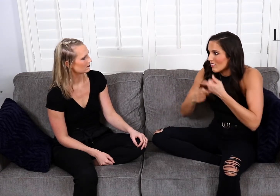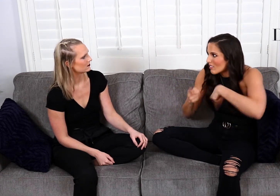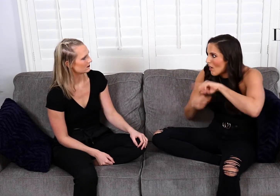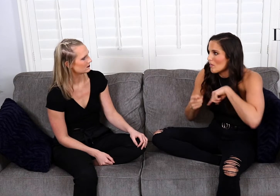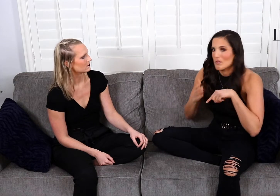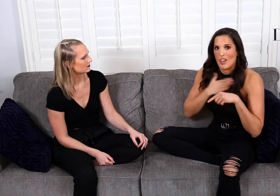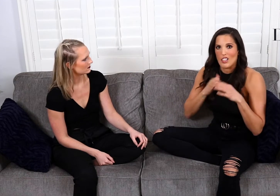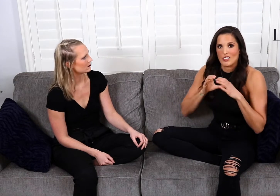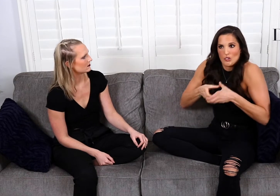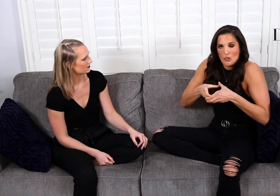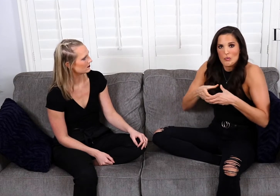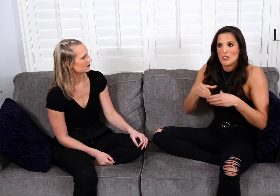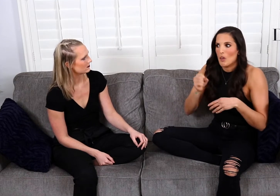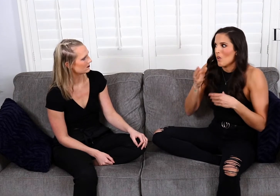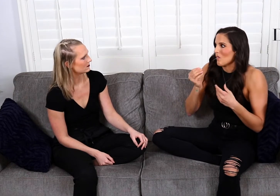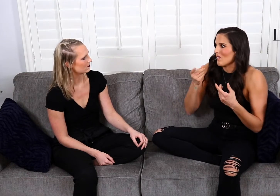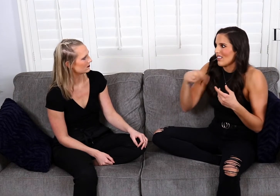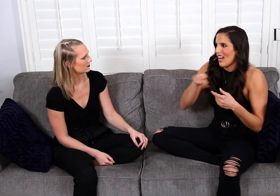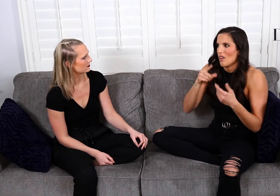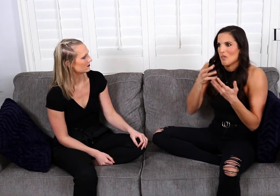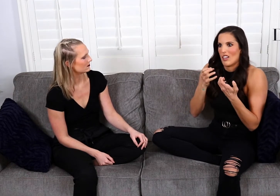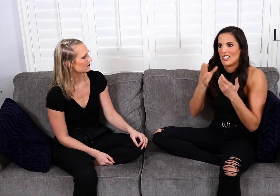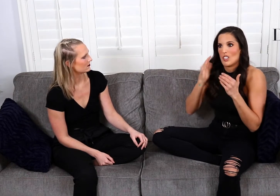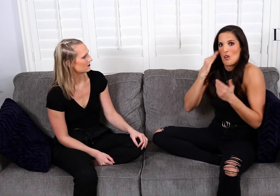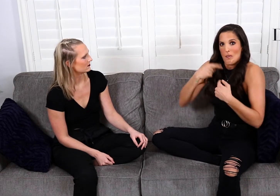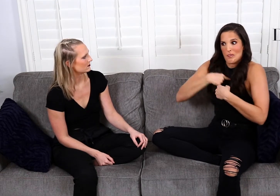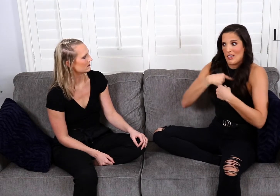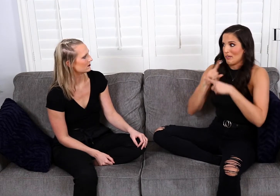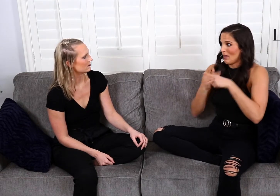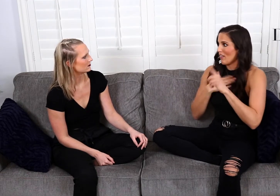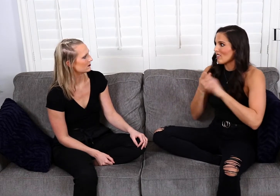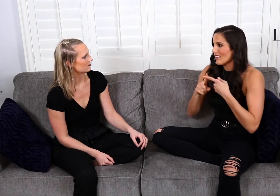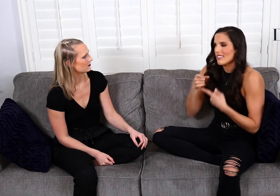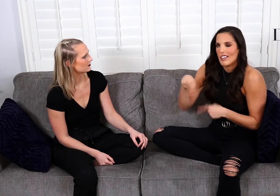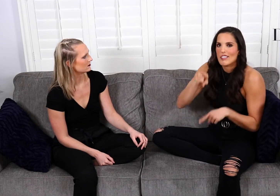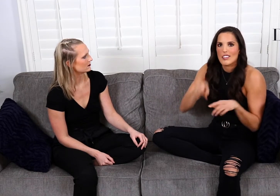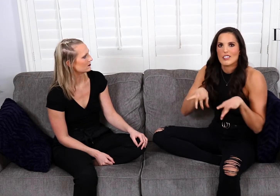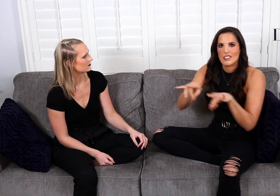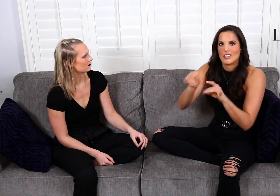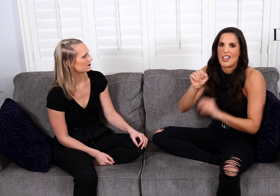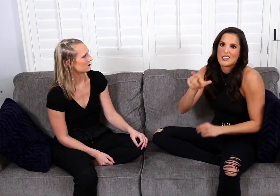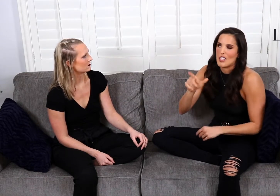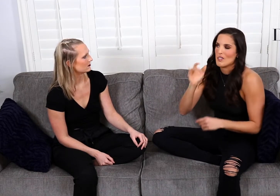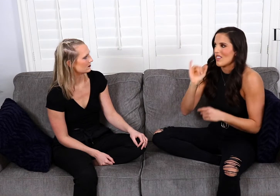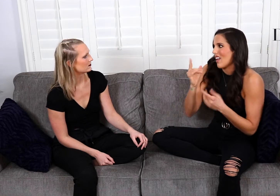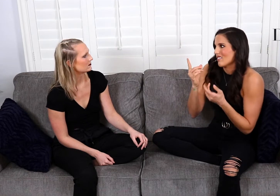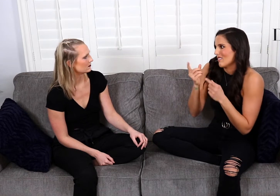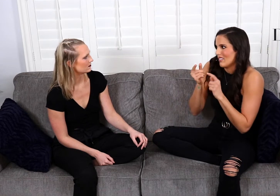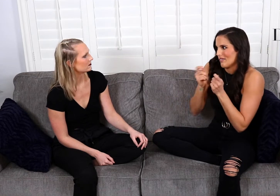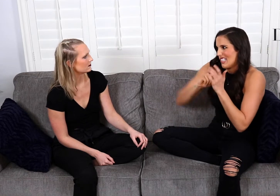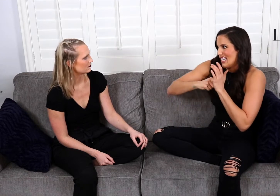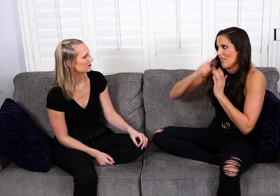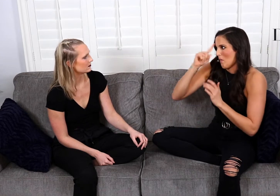I still have a lot of Deaf friends in my circle. and if they want to get to know me plus my friends, they need to learn Sign Language.